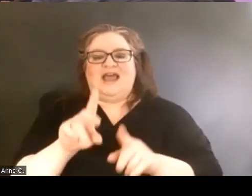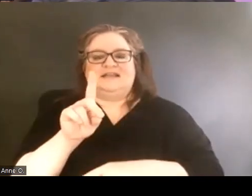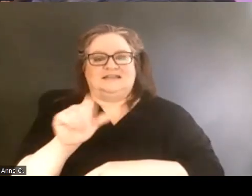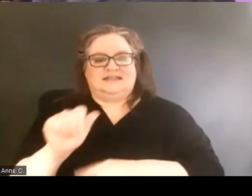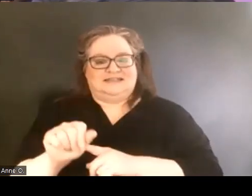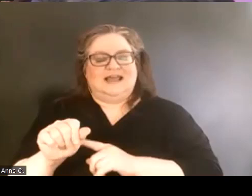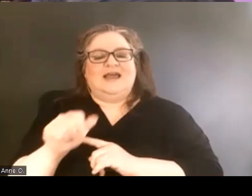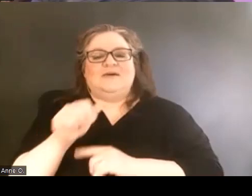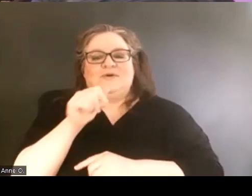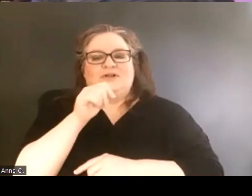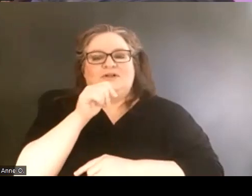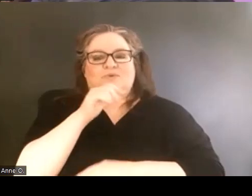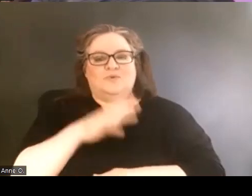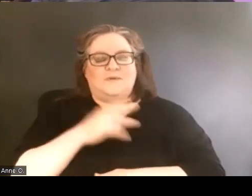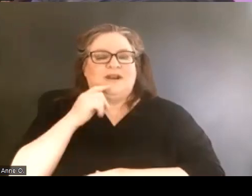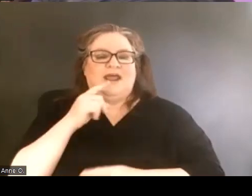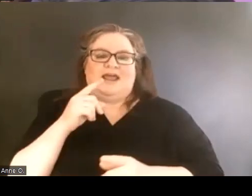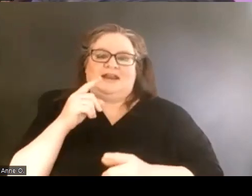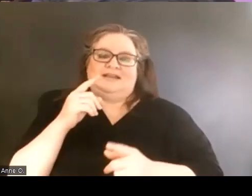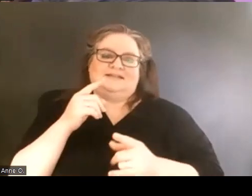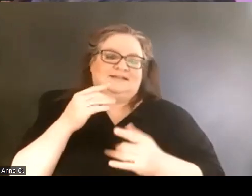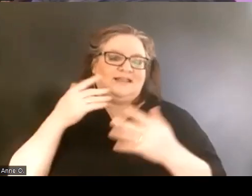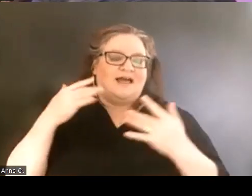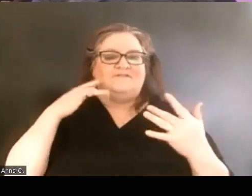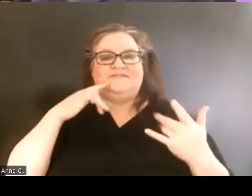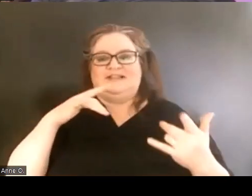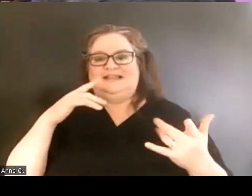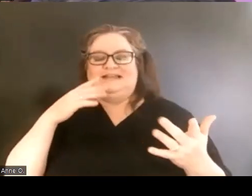and it is lovely to meet you and I'll pass it over to Dan.